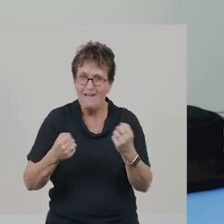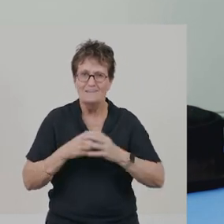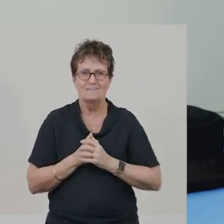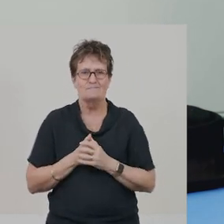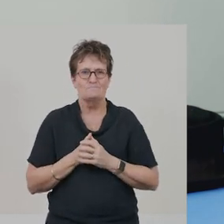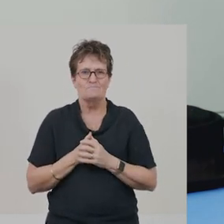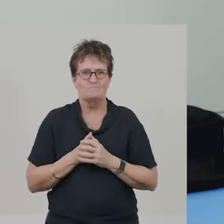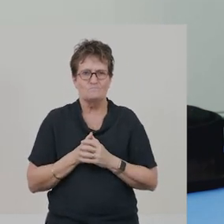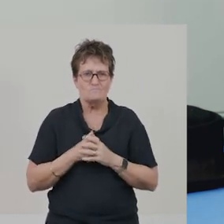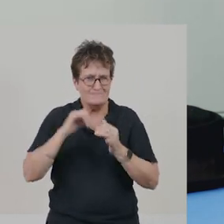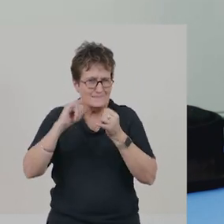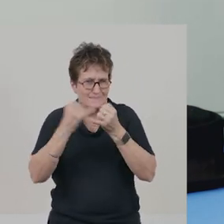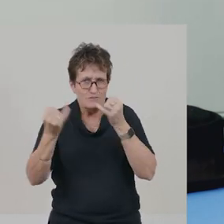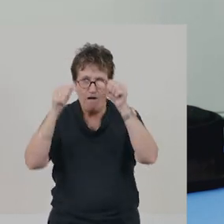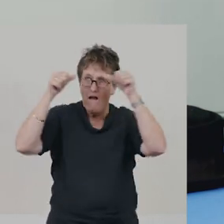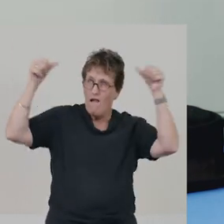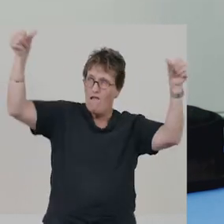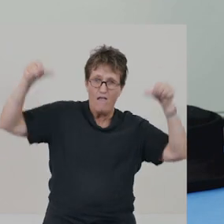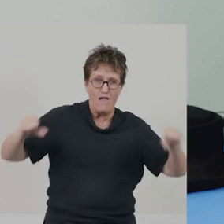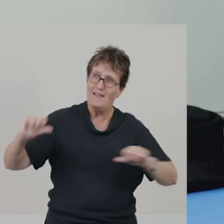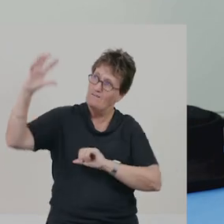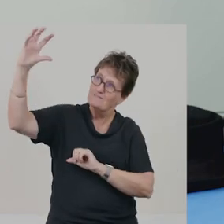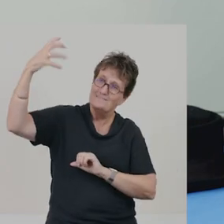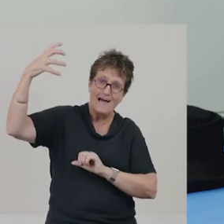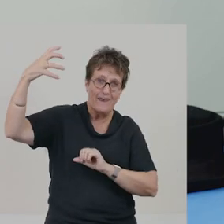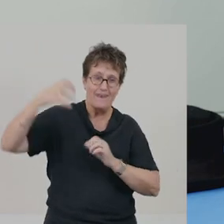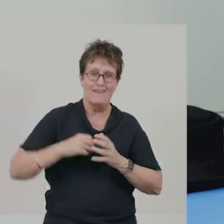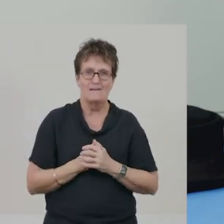that people put on the windscreen in the car sometimes if they're parked in the sun?